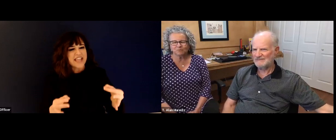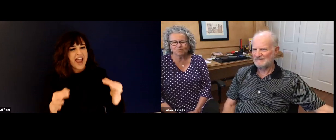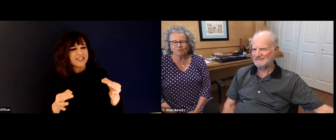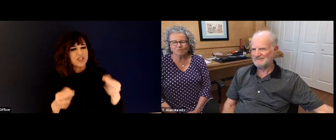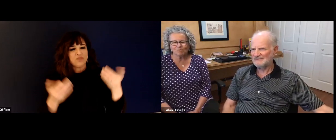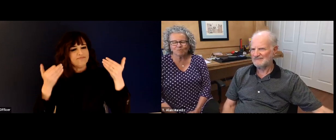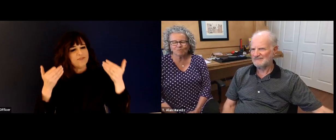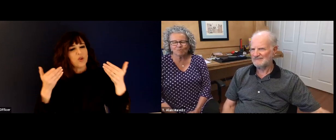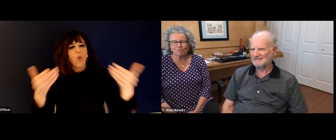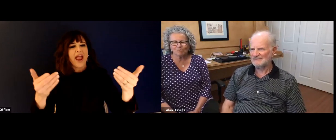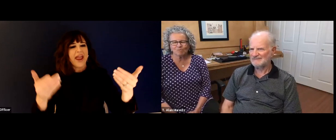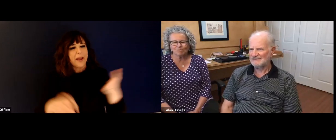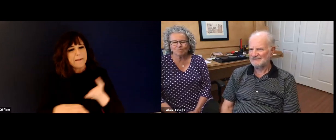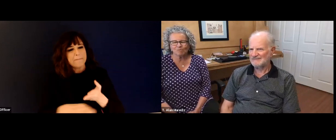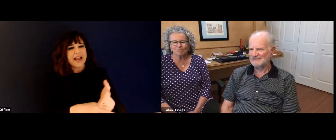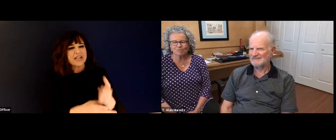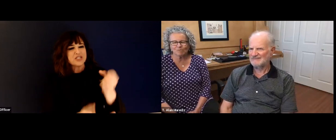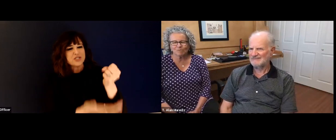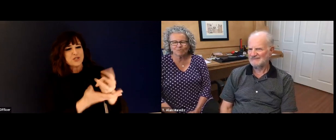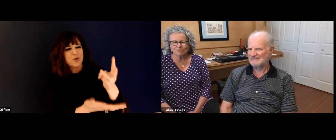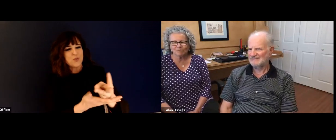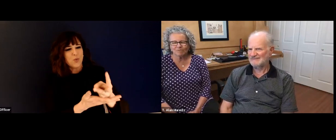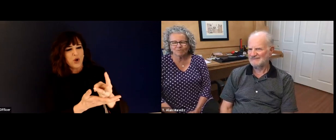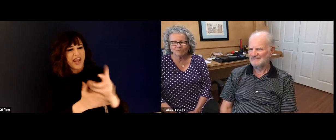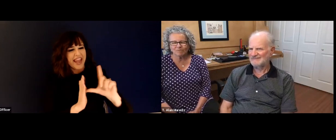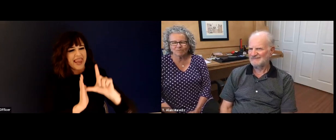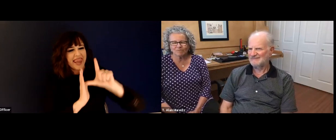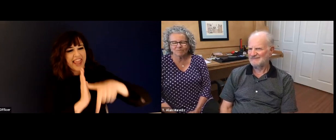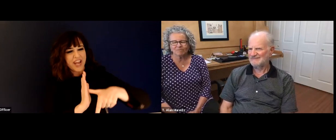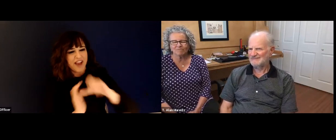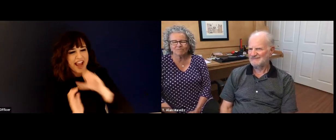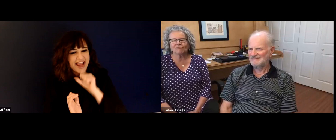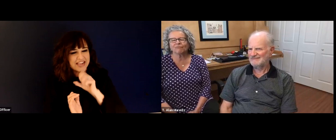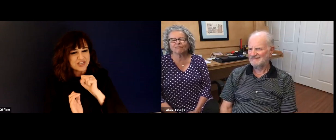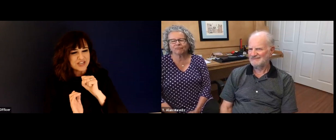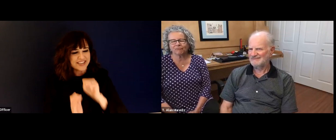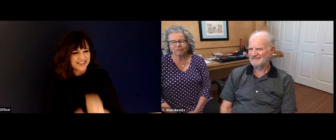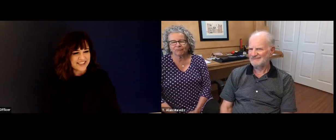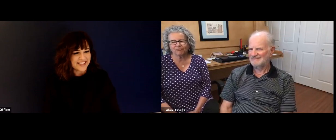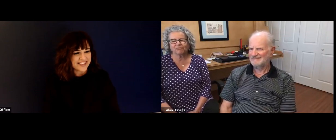wonderful mother for your two, two children. And why did you